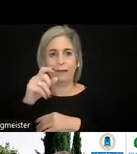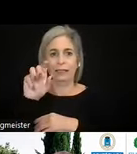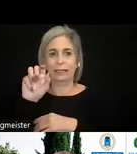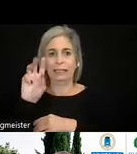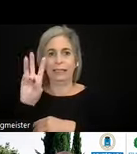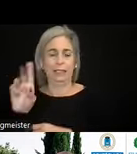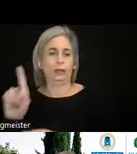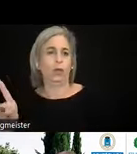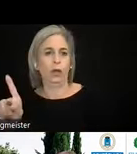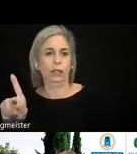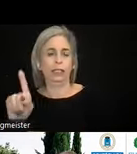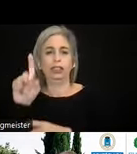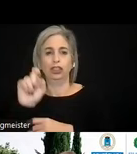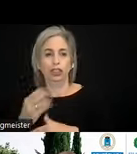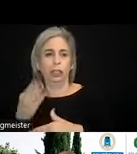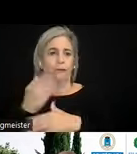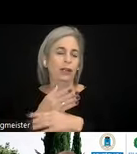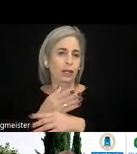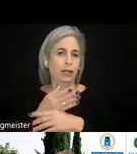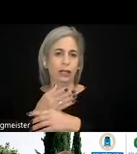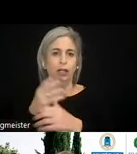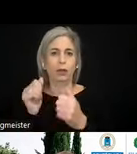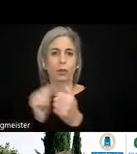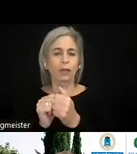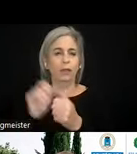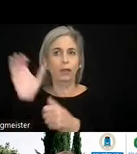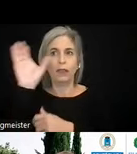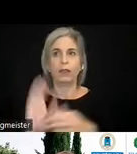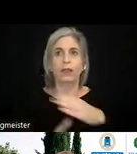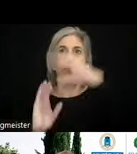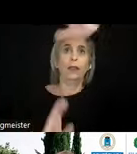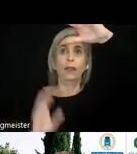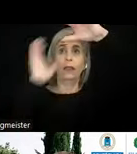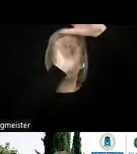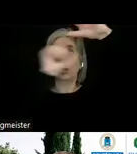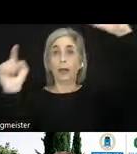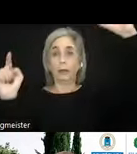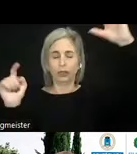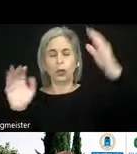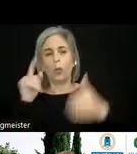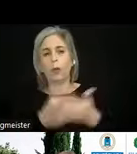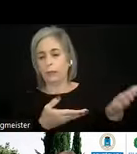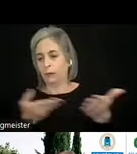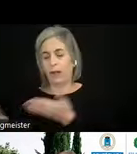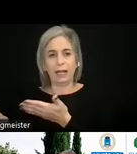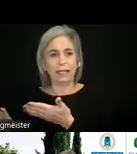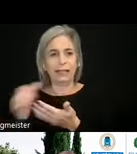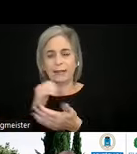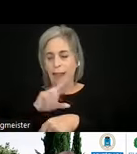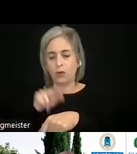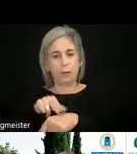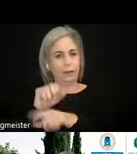shouldn't not interfere with what the browser is providing which is not normally the case. 11.6.1